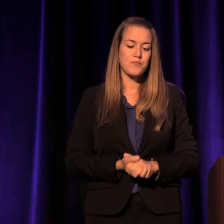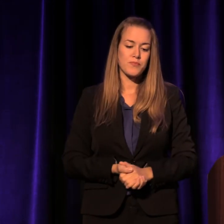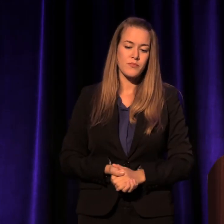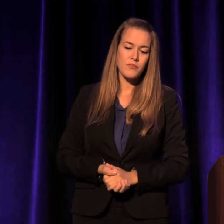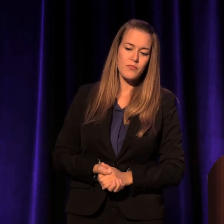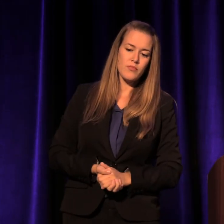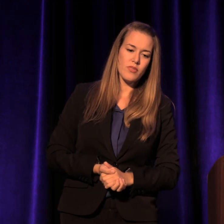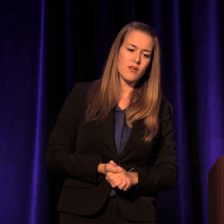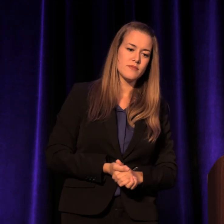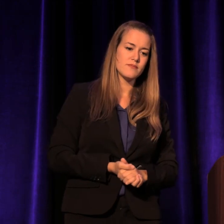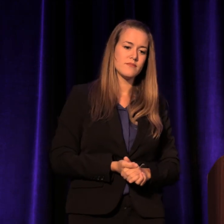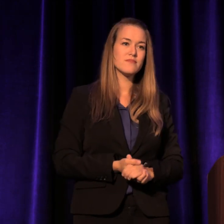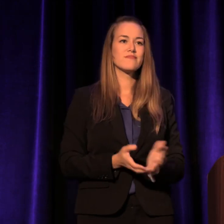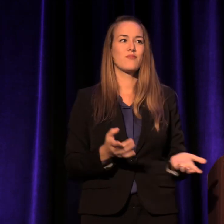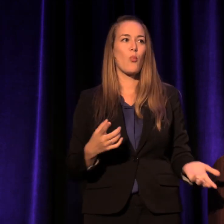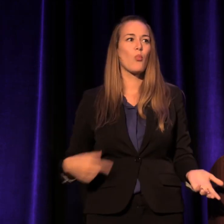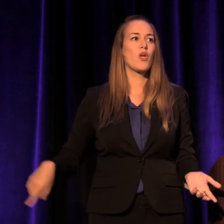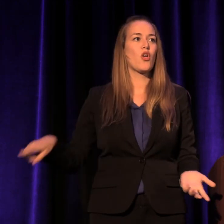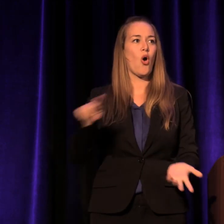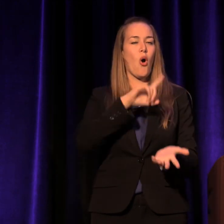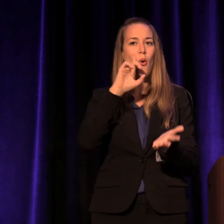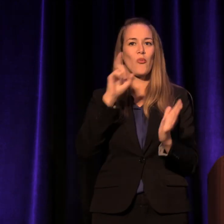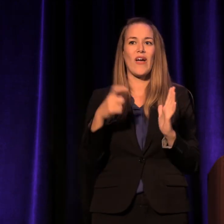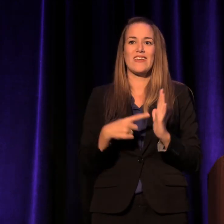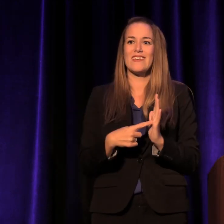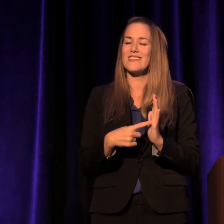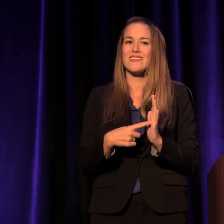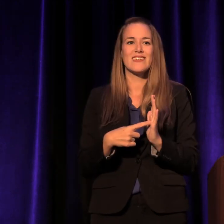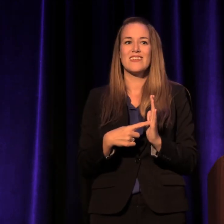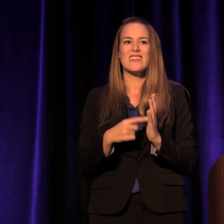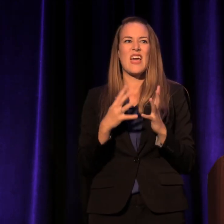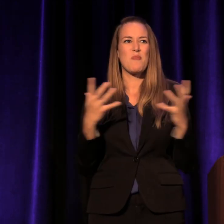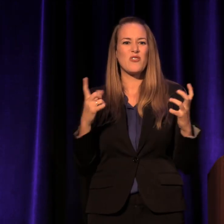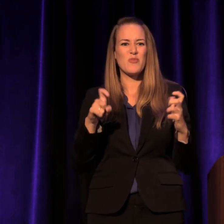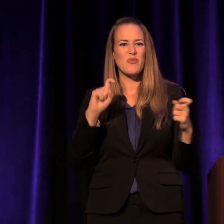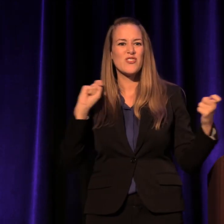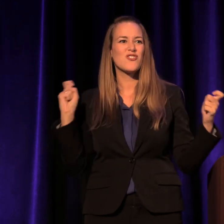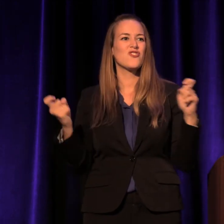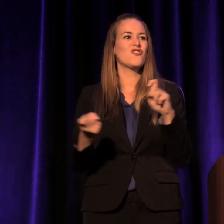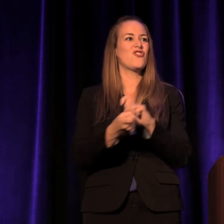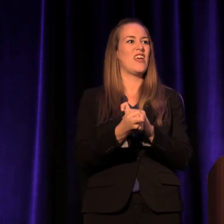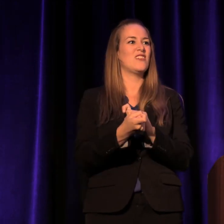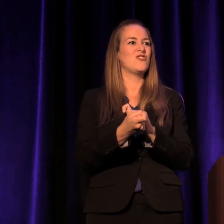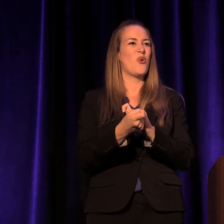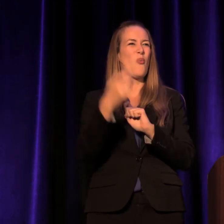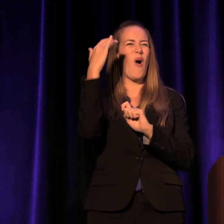is that we all begin to recognize how much we have to change in the face of our current culture.